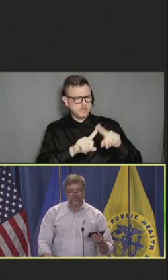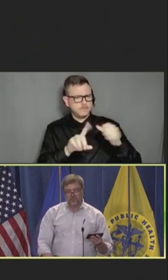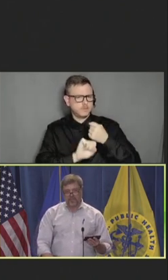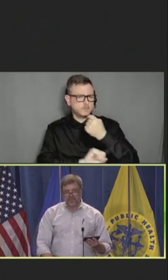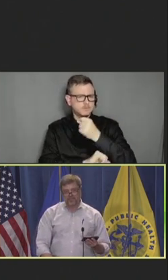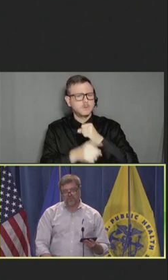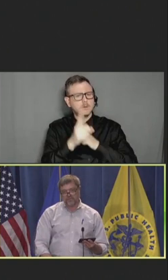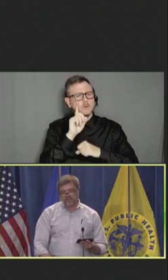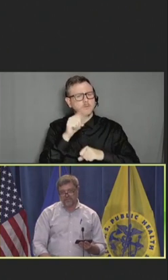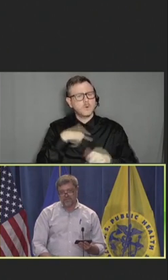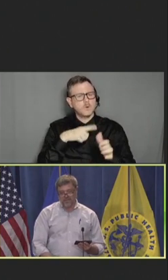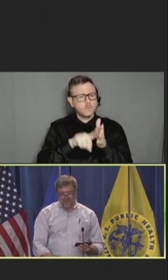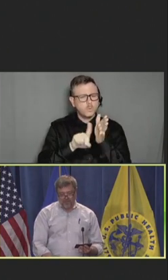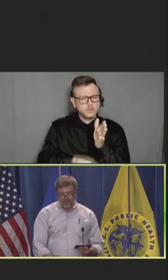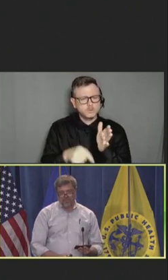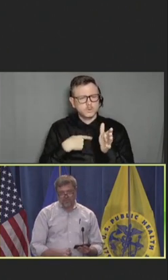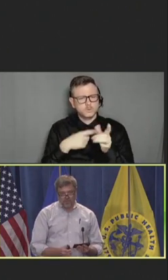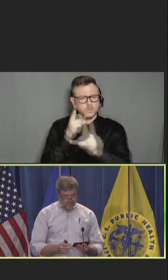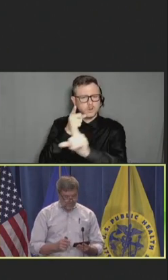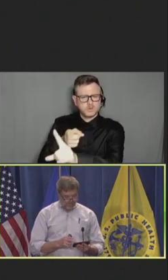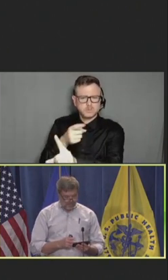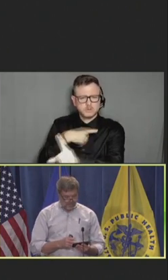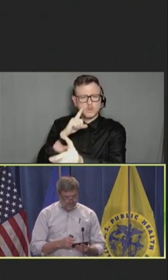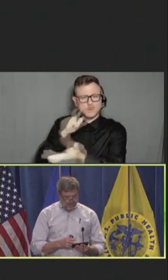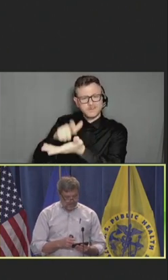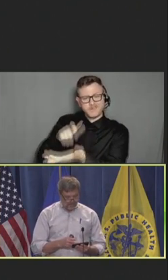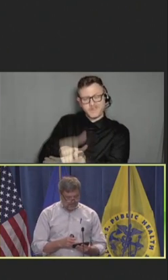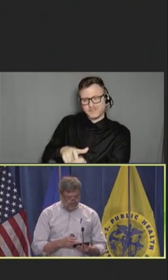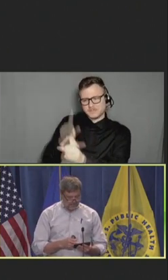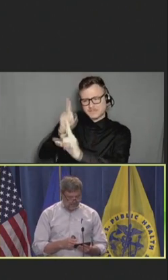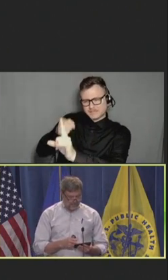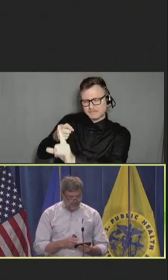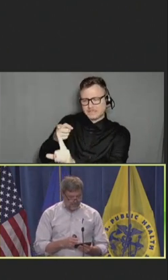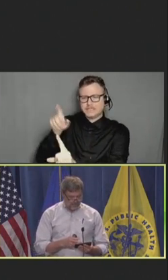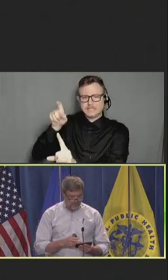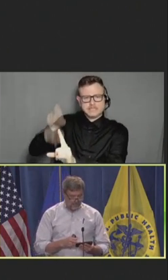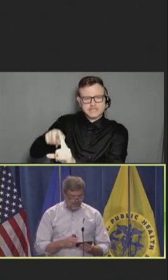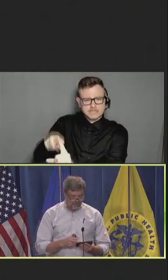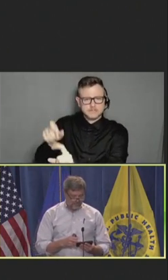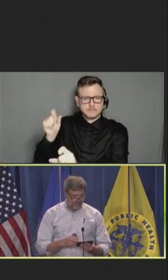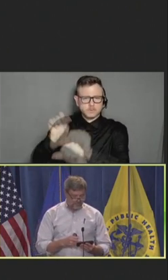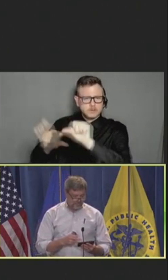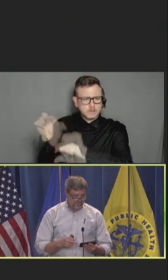So, you can see we have quite a large look ahead of us.